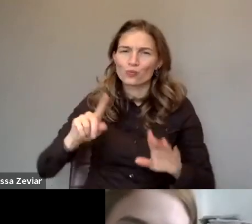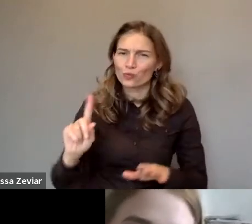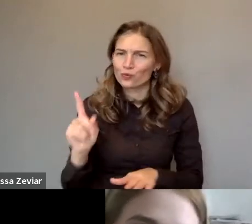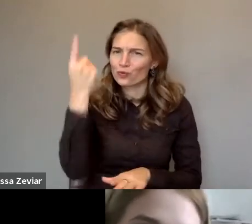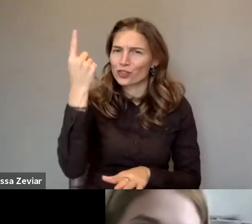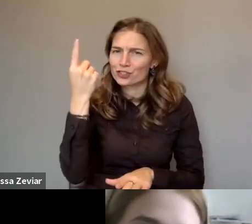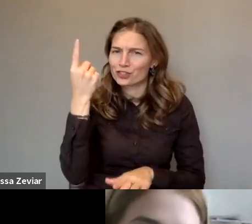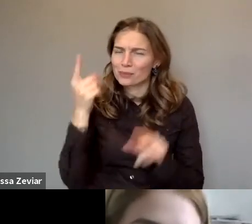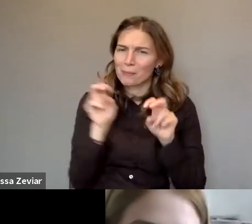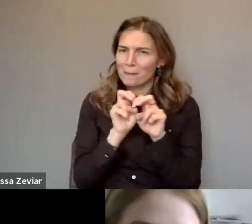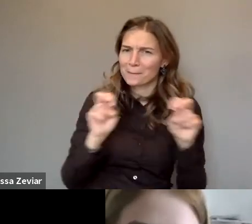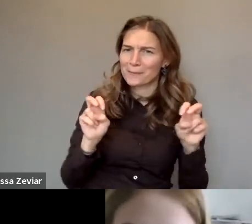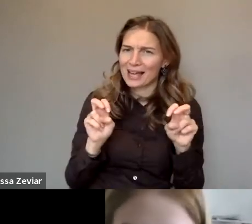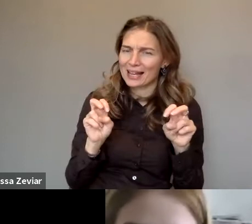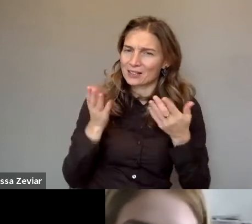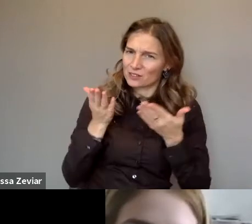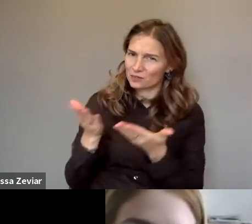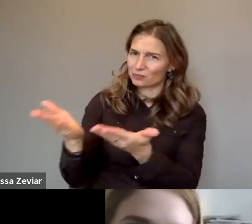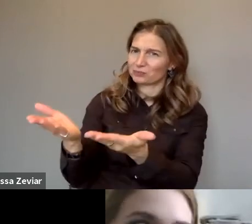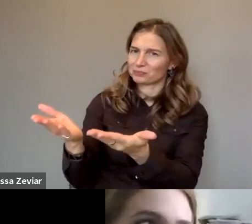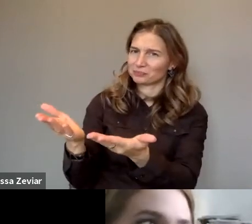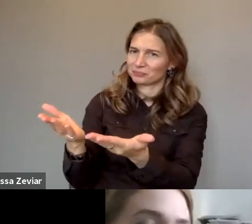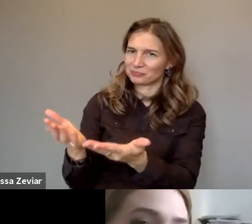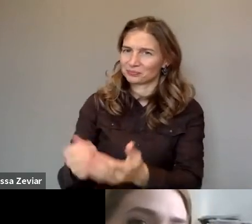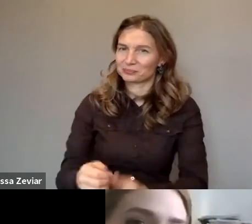You have the floor for 15 minutes.